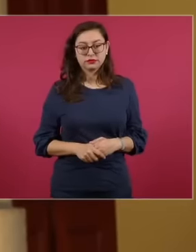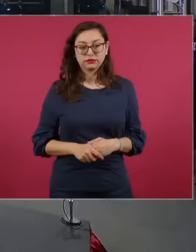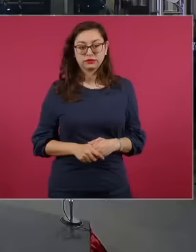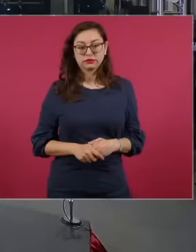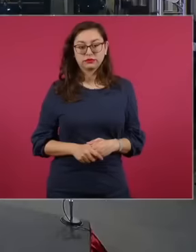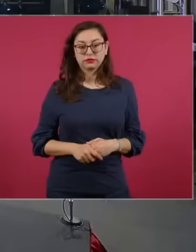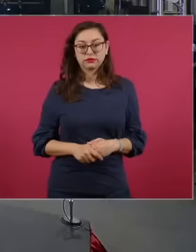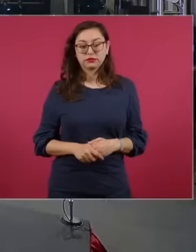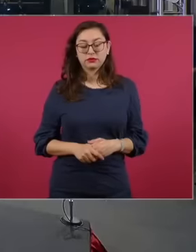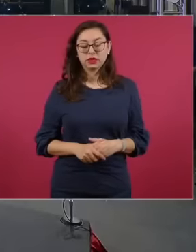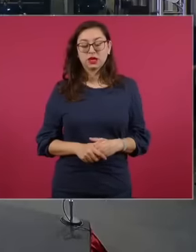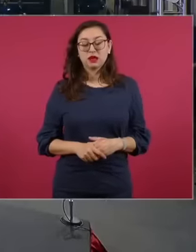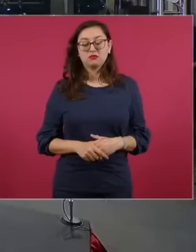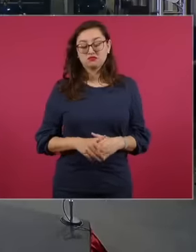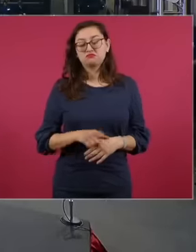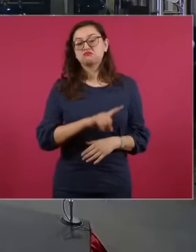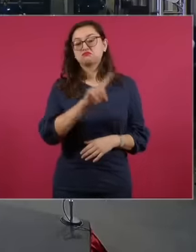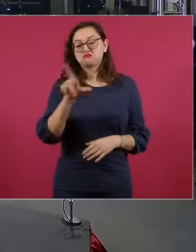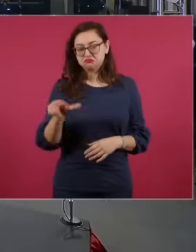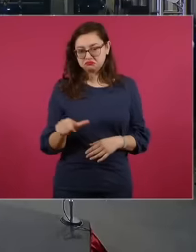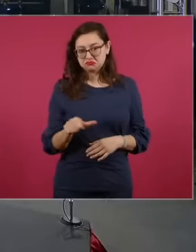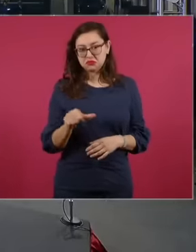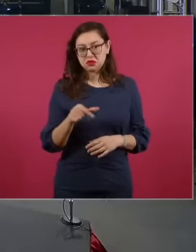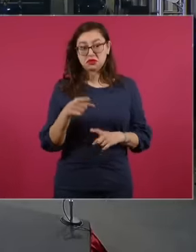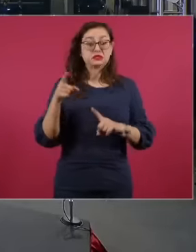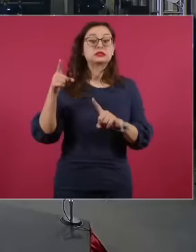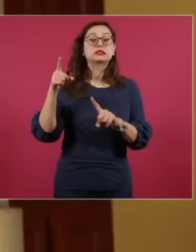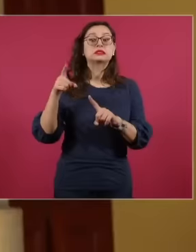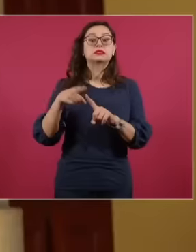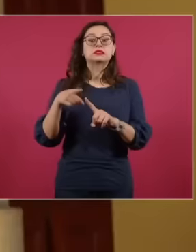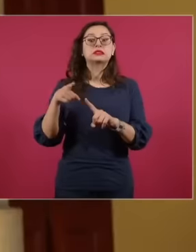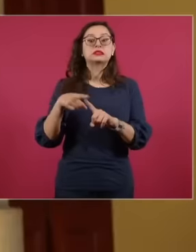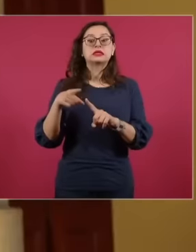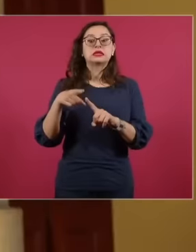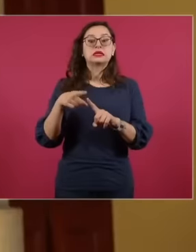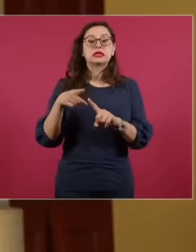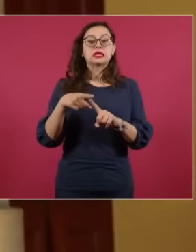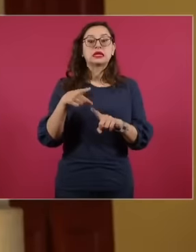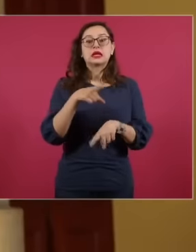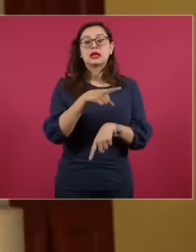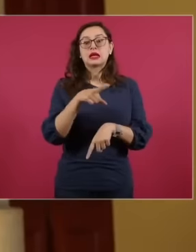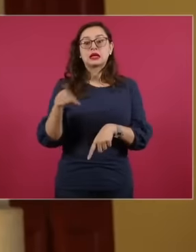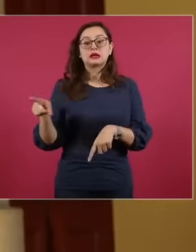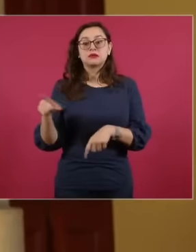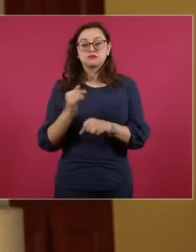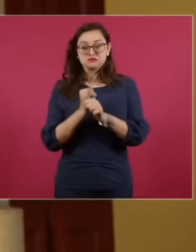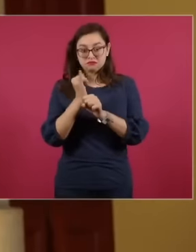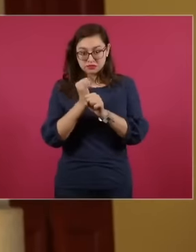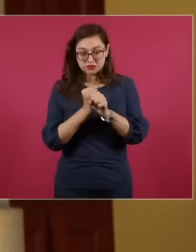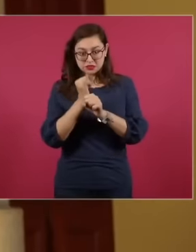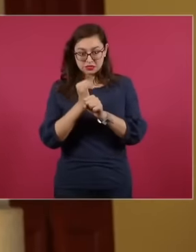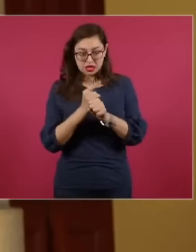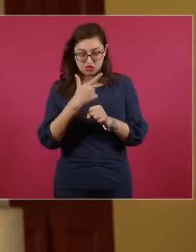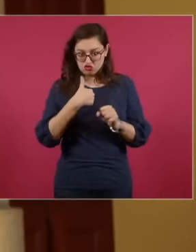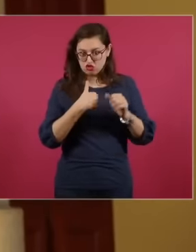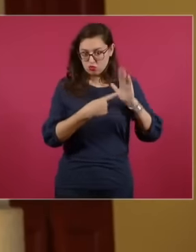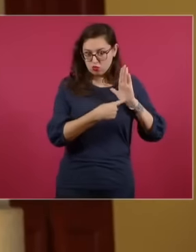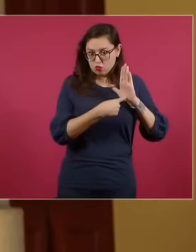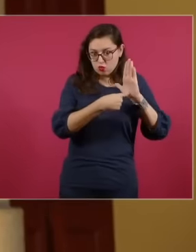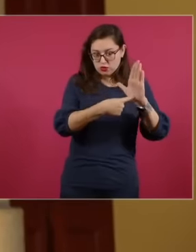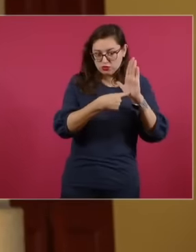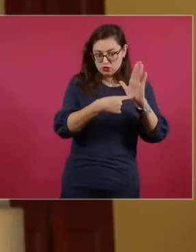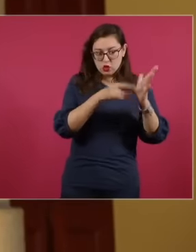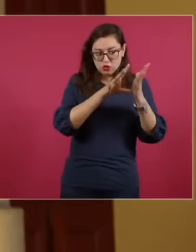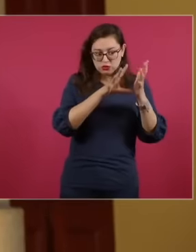the task of telling us what were the reforms to the Constitution for the benefit of the people during